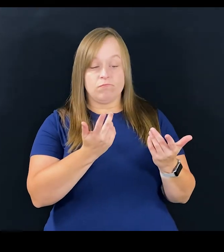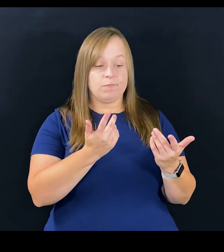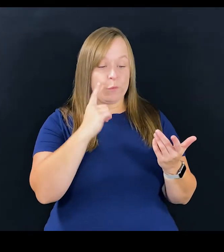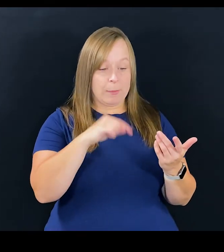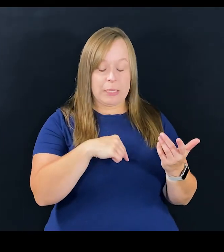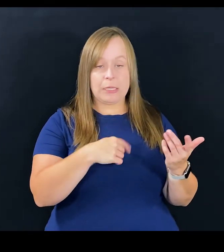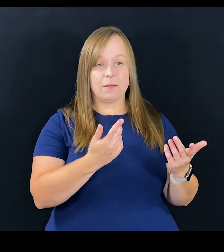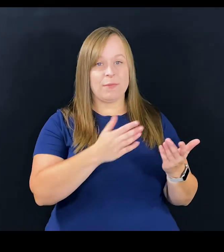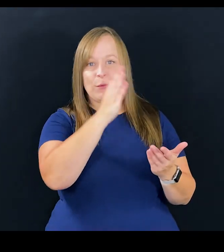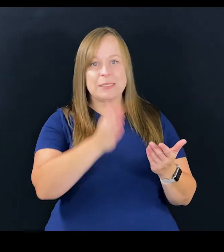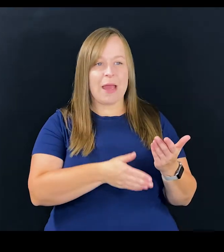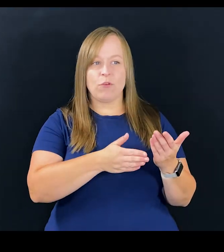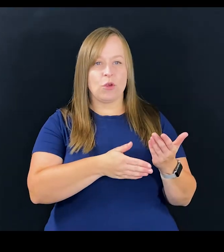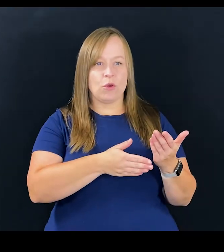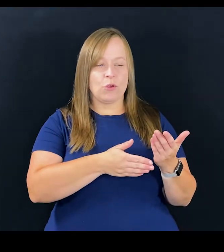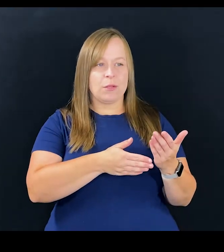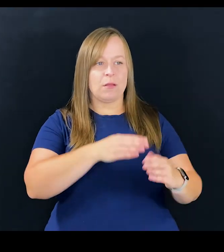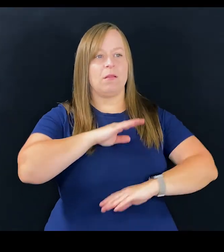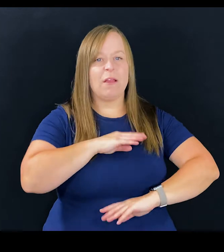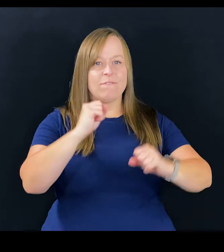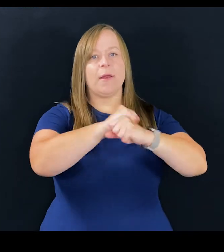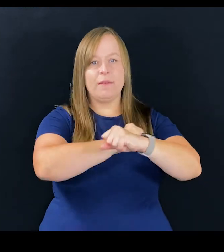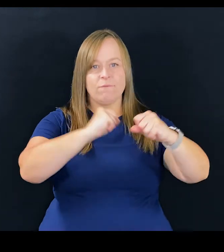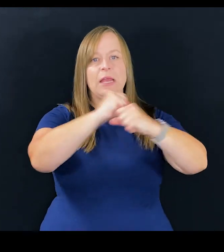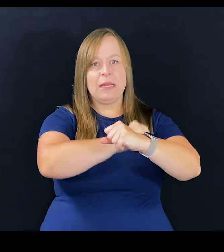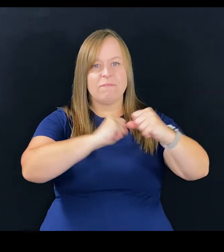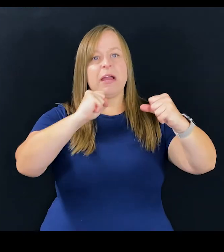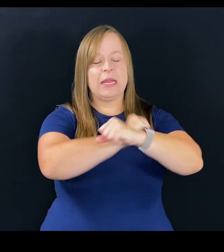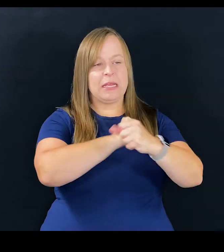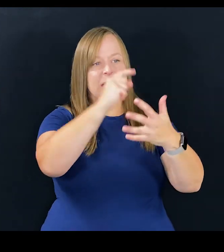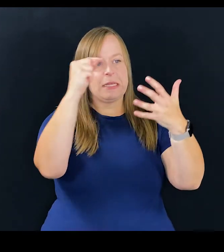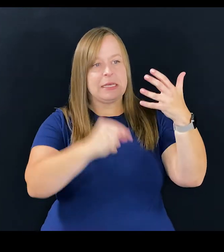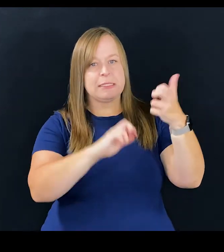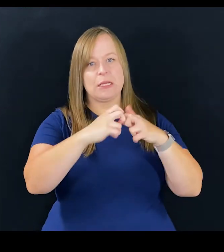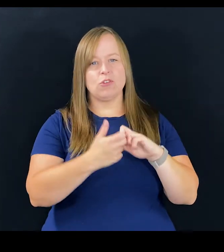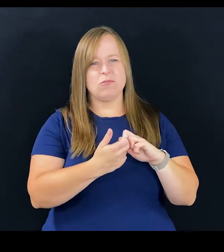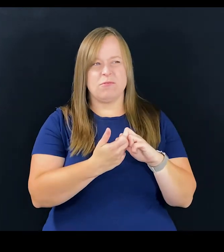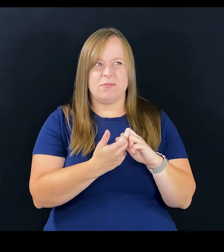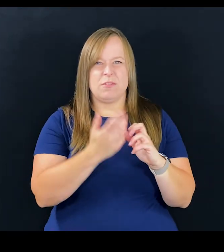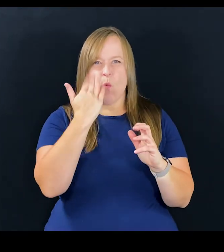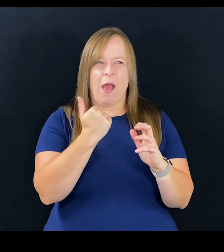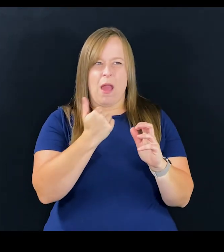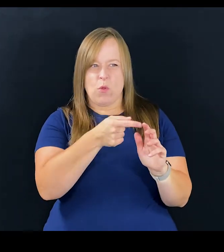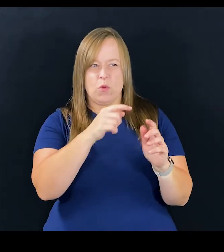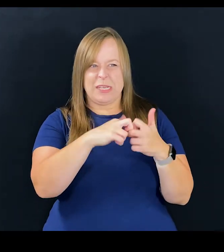it was never getting to the merits because you're always fighting about these issues that really shouldn't have been issues.